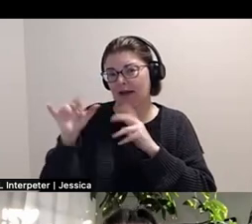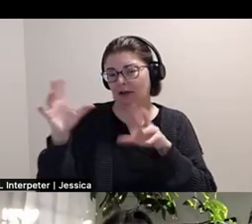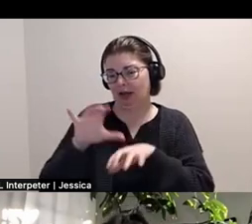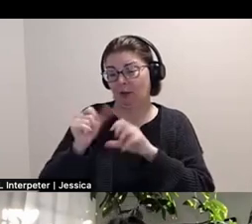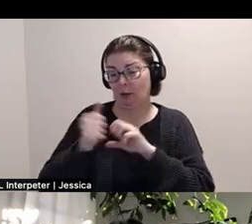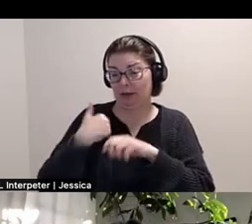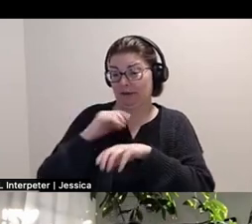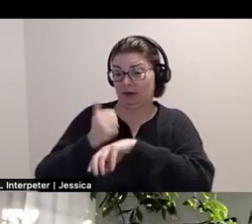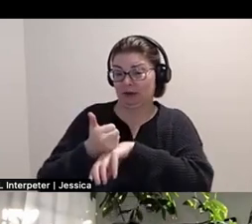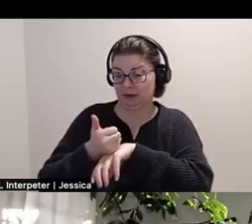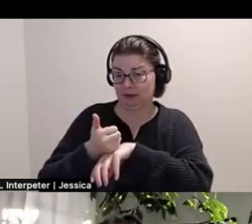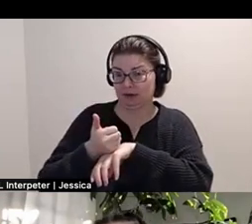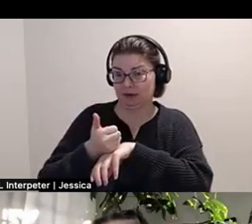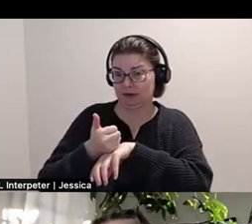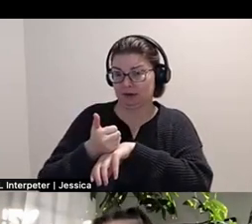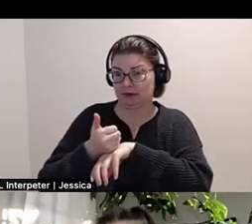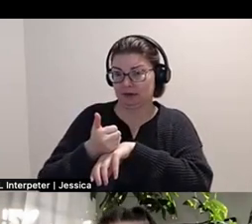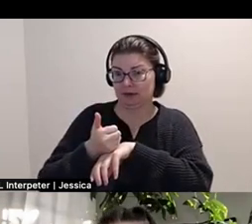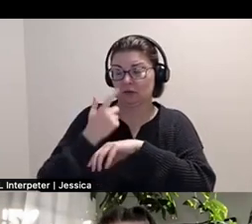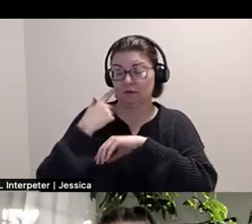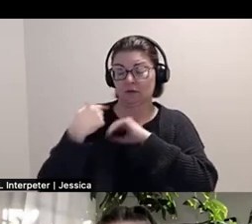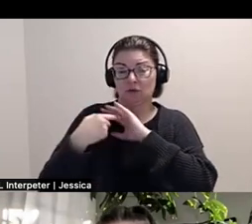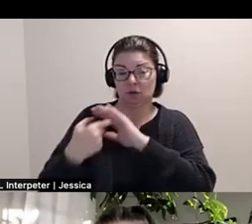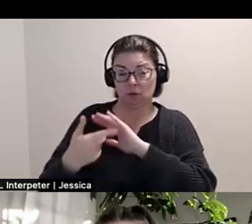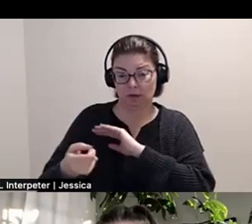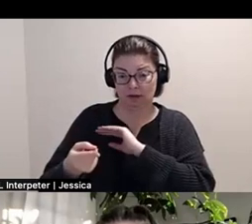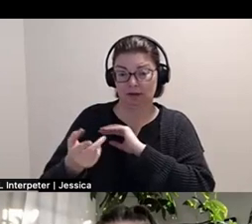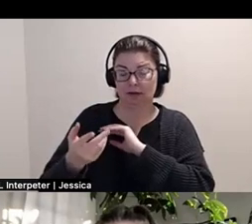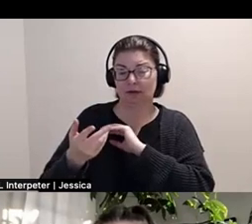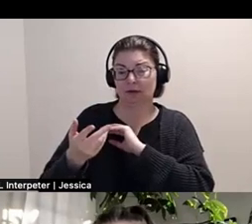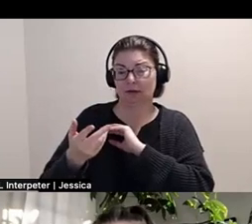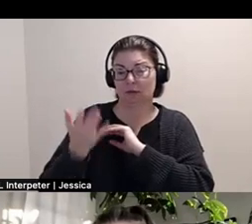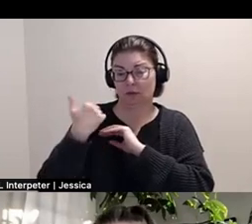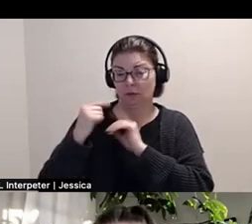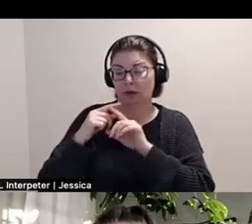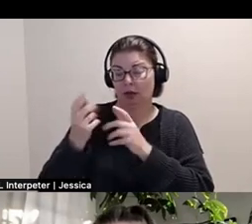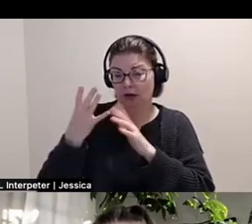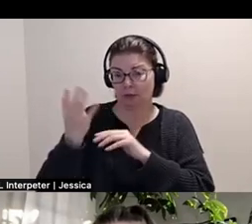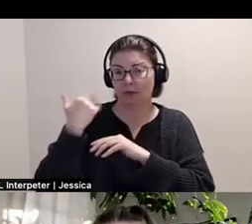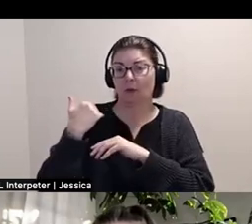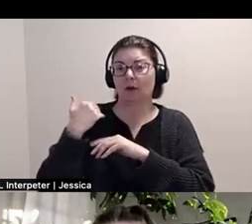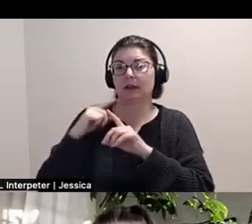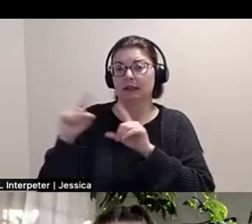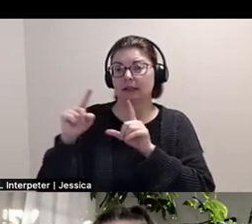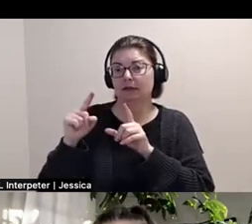Before when I, I've shown this work, uhm, a lot of the times in the past, in different amounts of pillows.